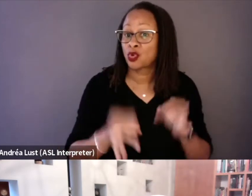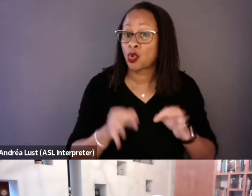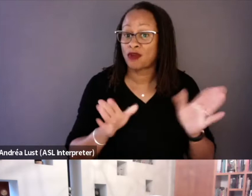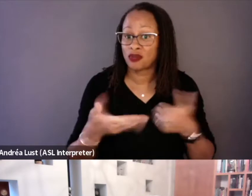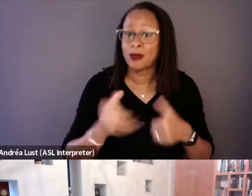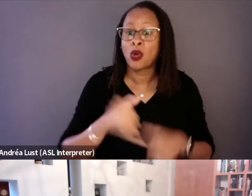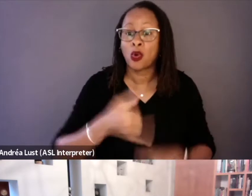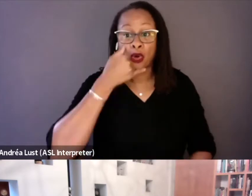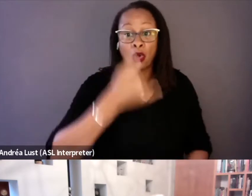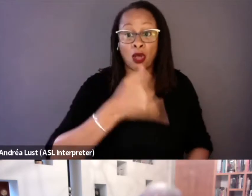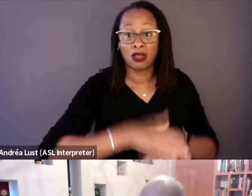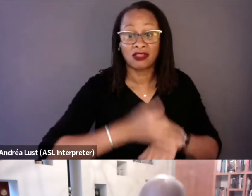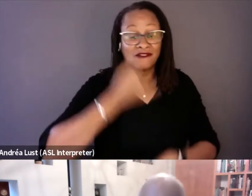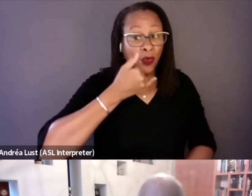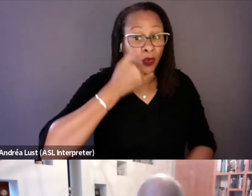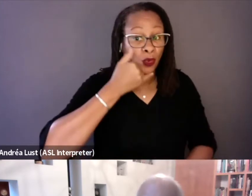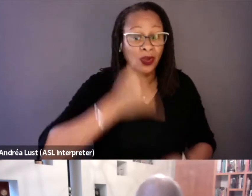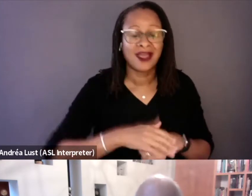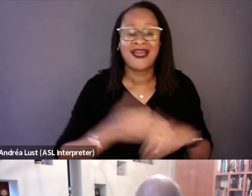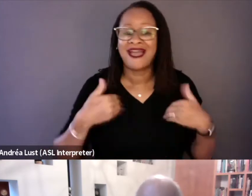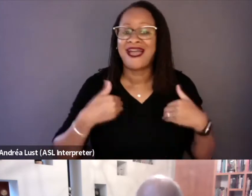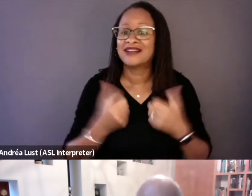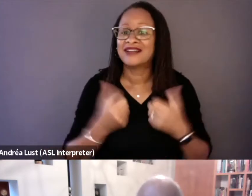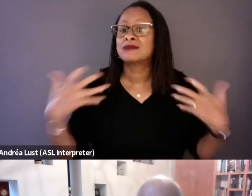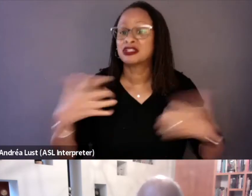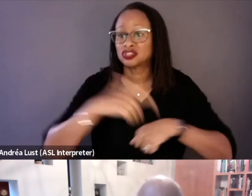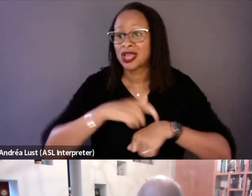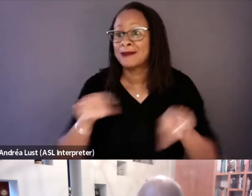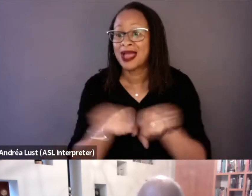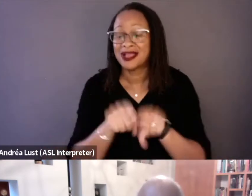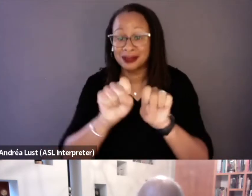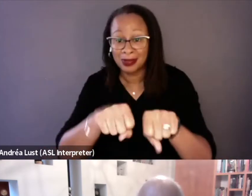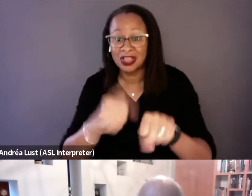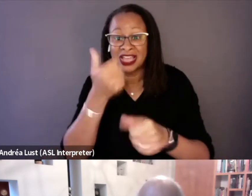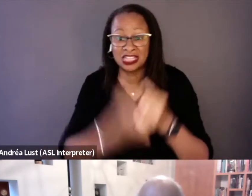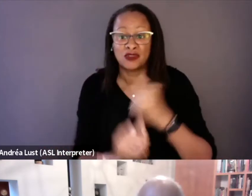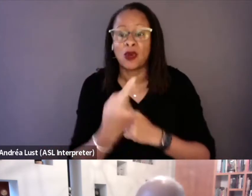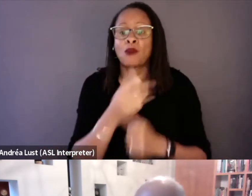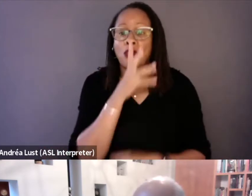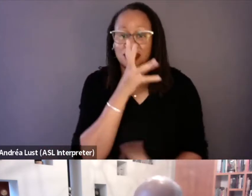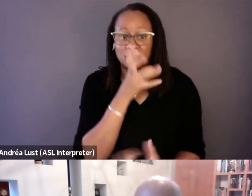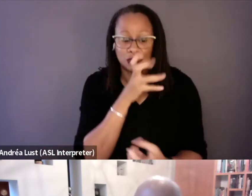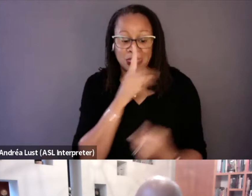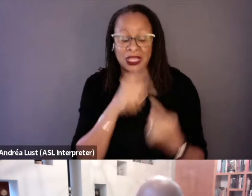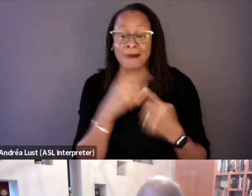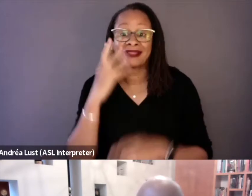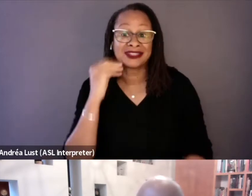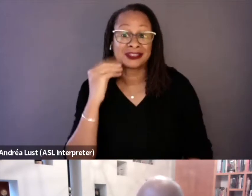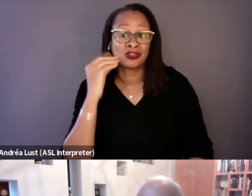on the phone and have as much time as each of them wanted to speak about the experience of what happened to them